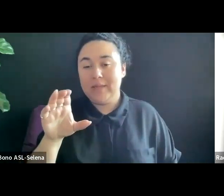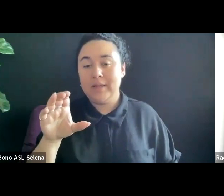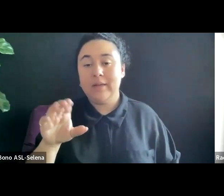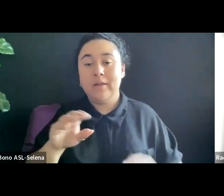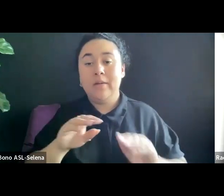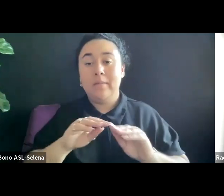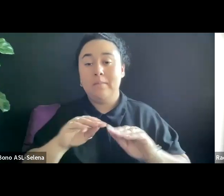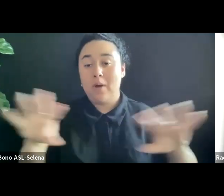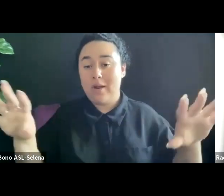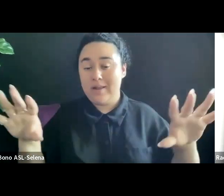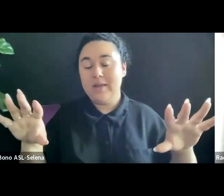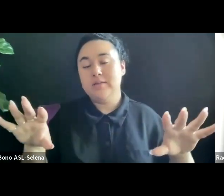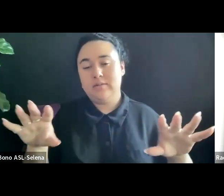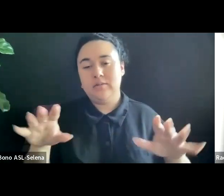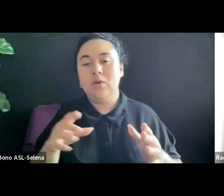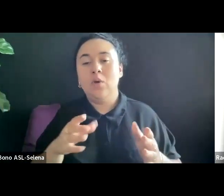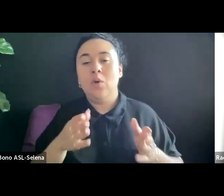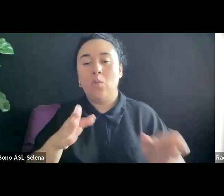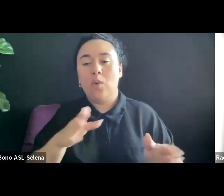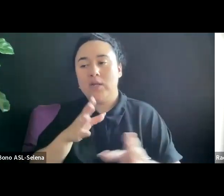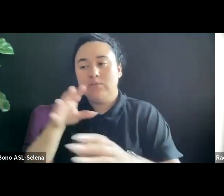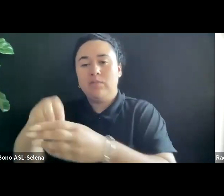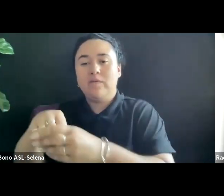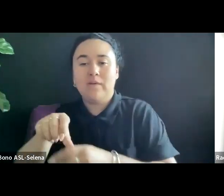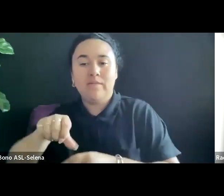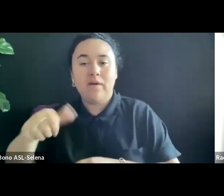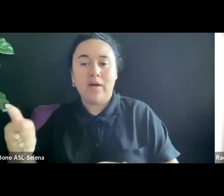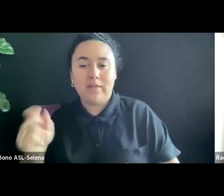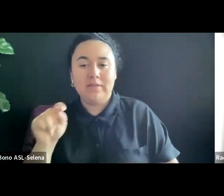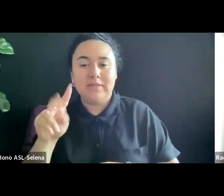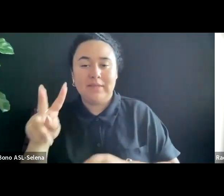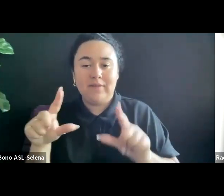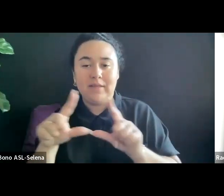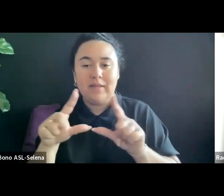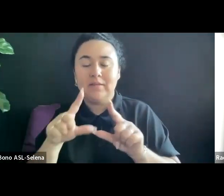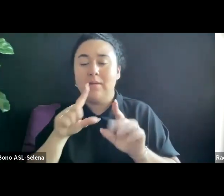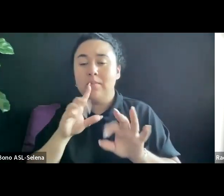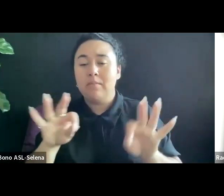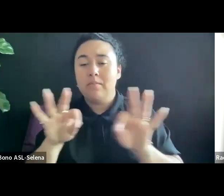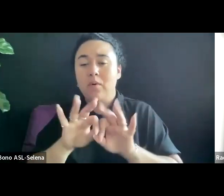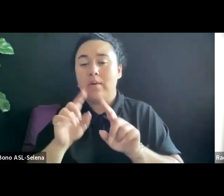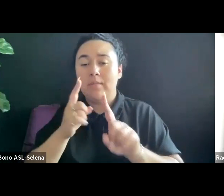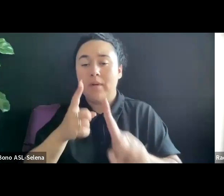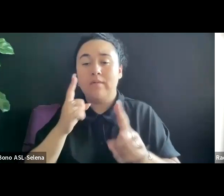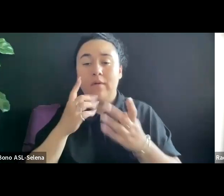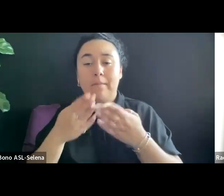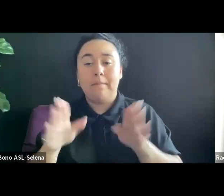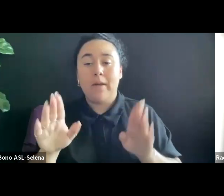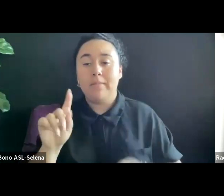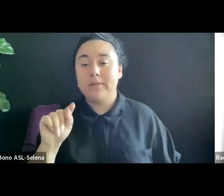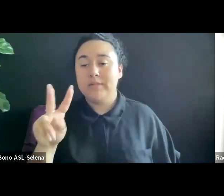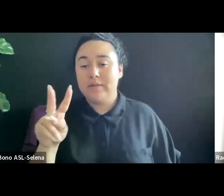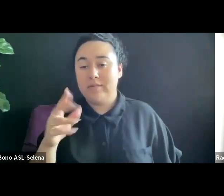ONE IMPORTANT POINT TO UNDERSTAND ABOUT PUBLIC TELEVISION IS THAT IT HAS A ROBUST COPRODUCTION